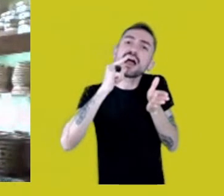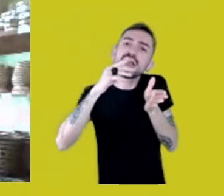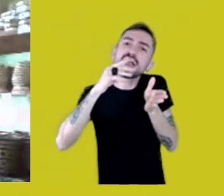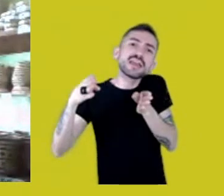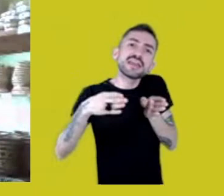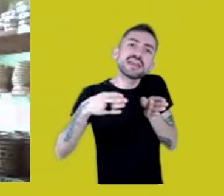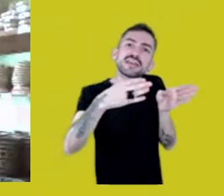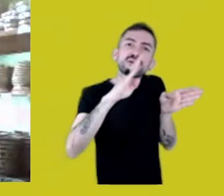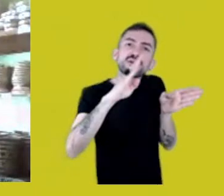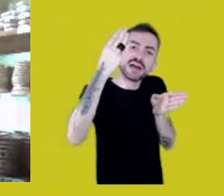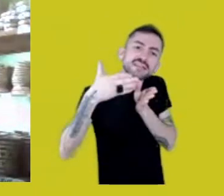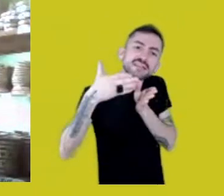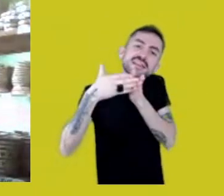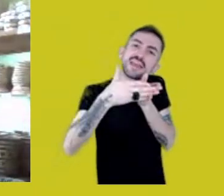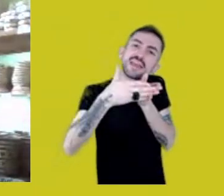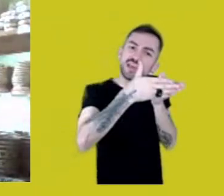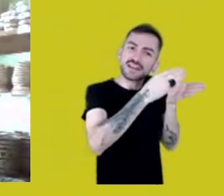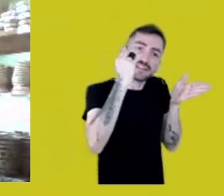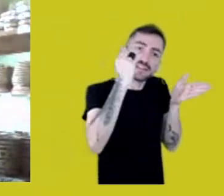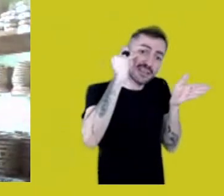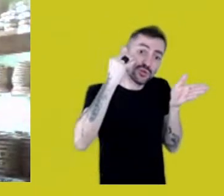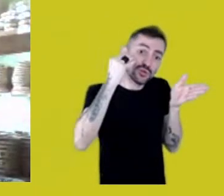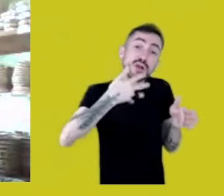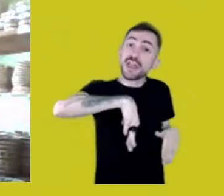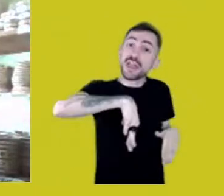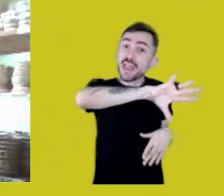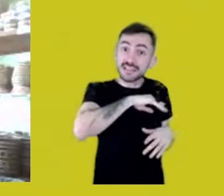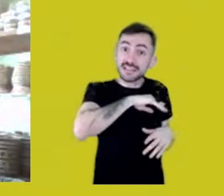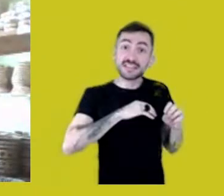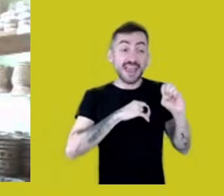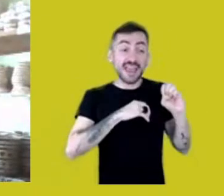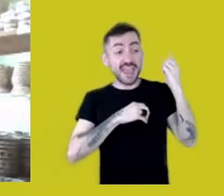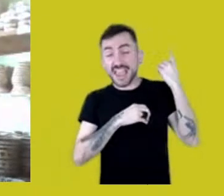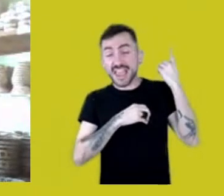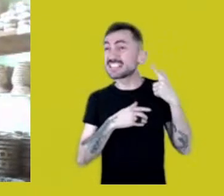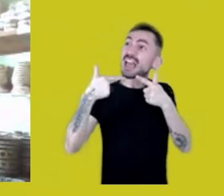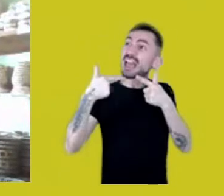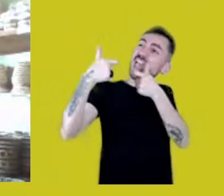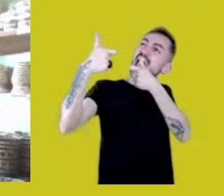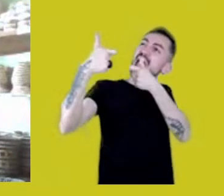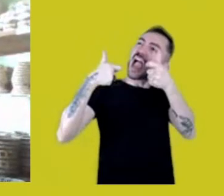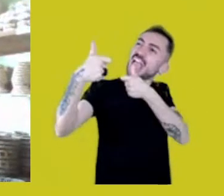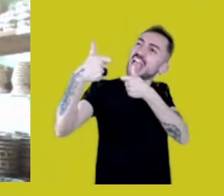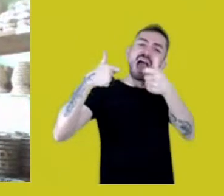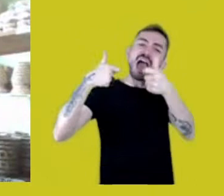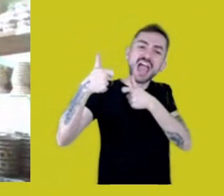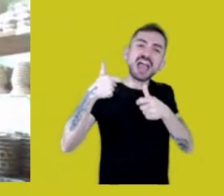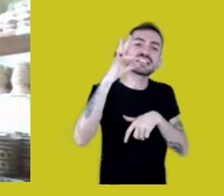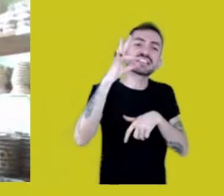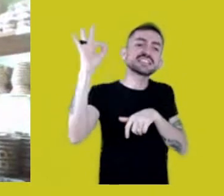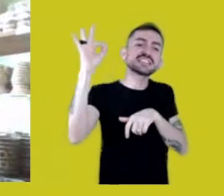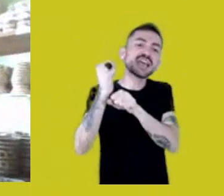they fought the invader for 100 years, they built a barrier for 100 years,